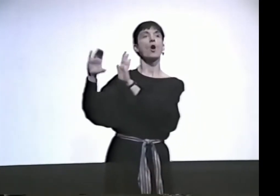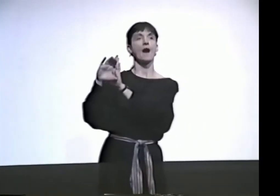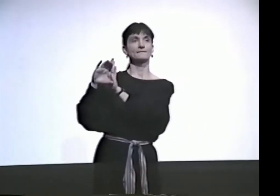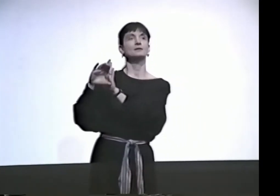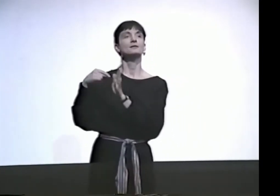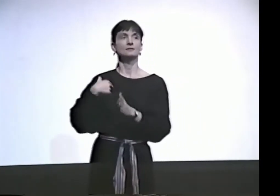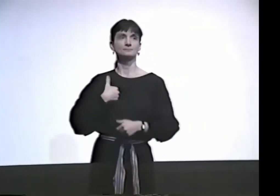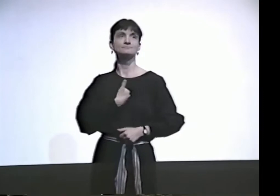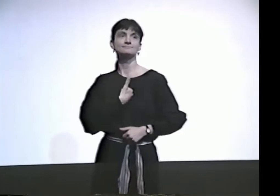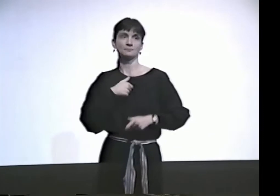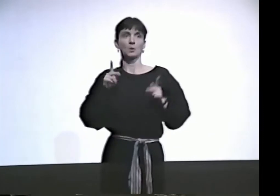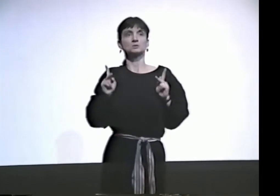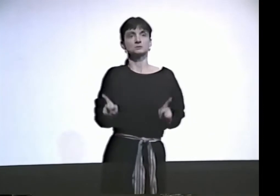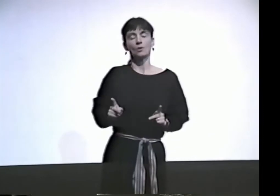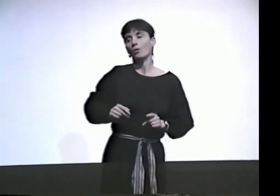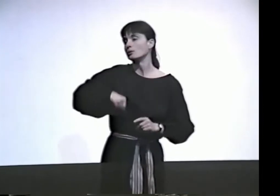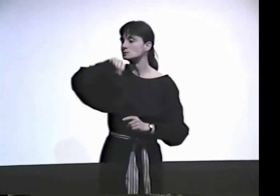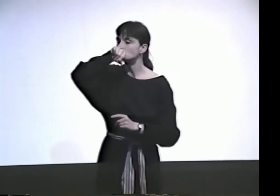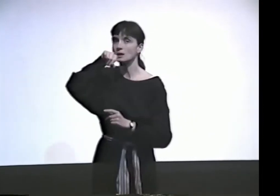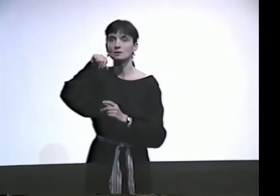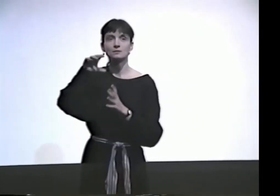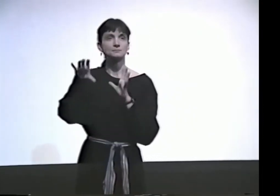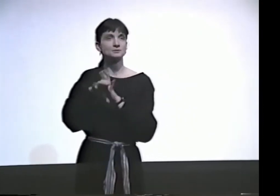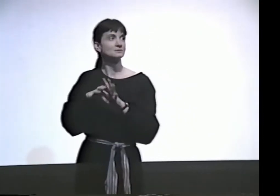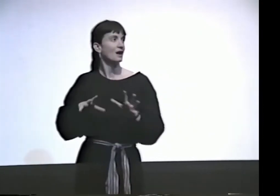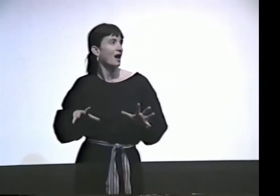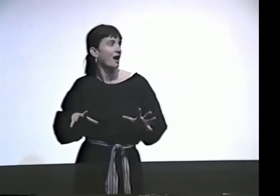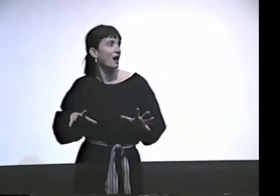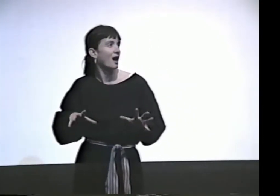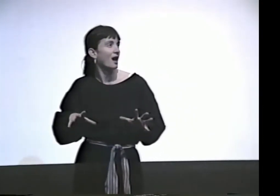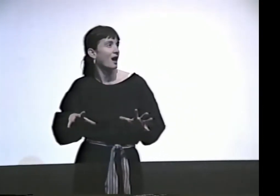AND I THINK THAT'S BECAUSE I LOVE PHOTOGRAPHY.